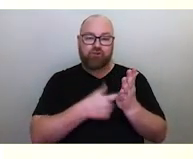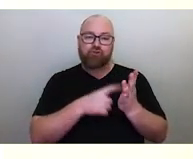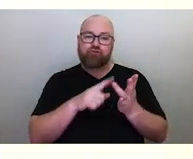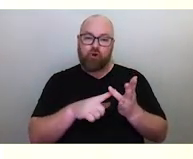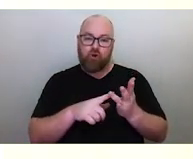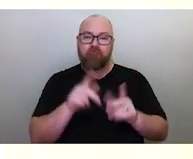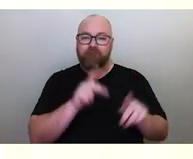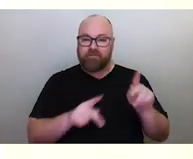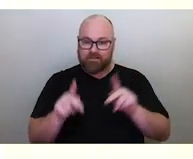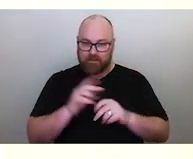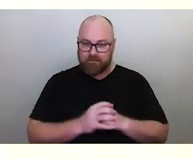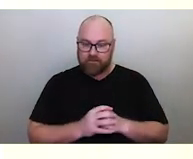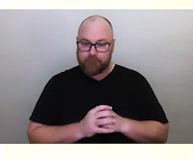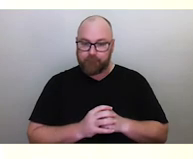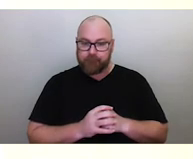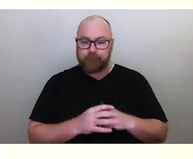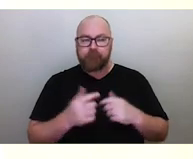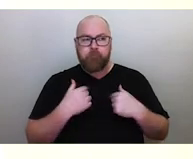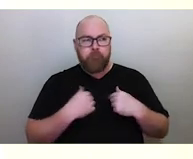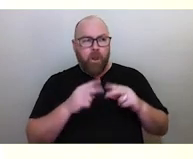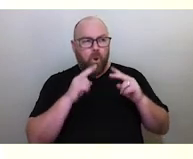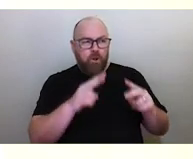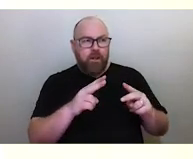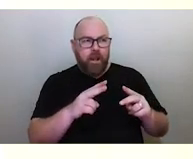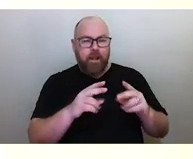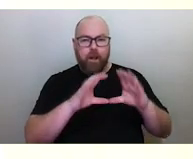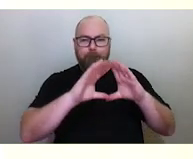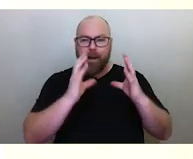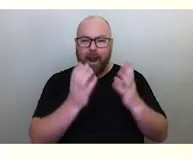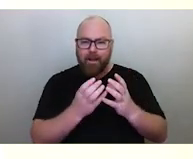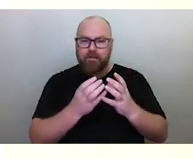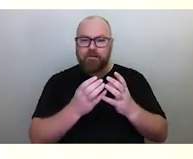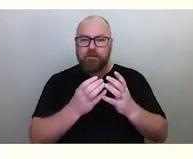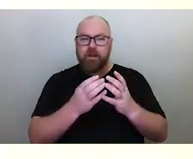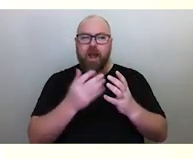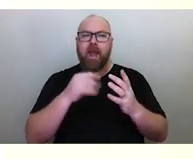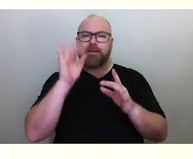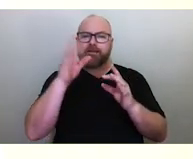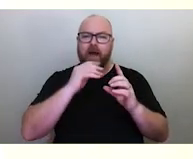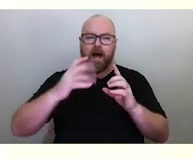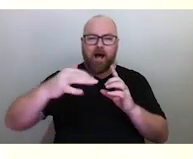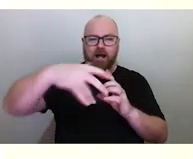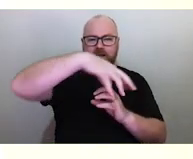planets orbiting distant stars, I became very drawn to this idea about Indigenous astronomy